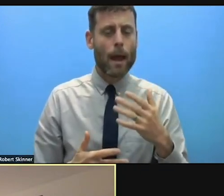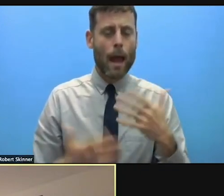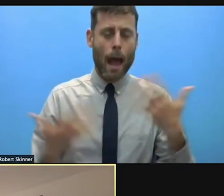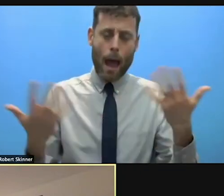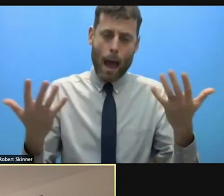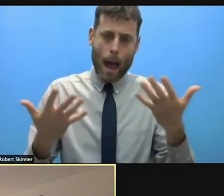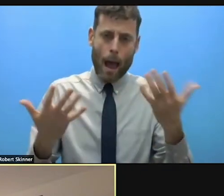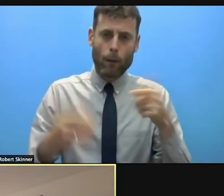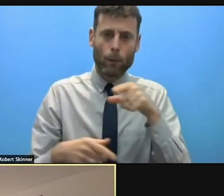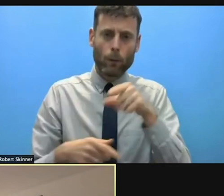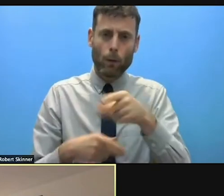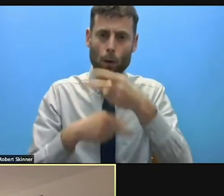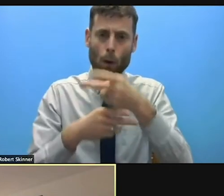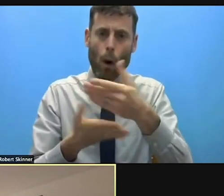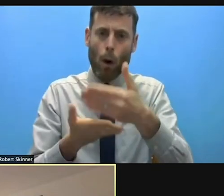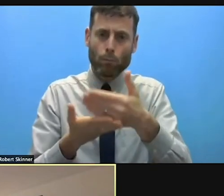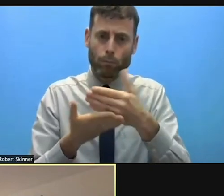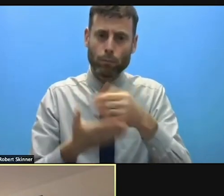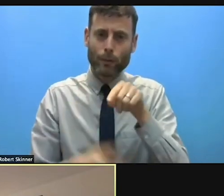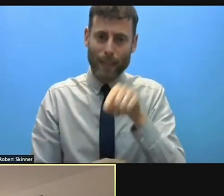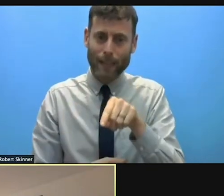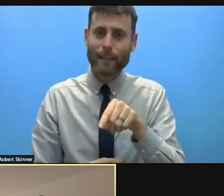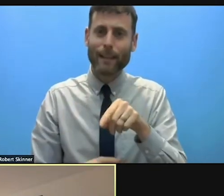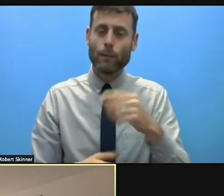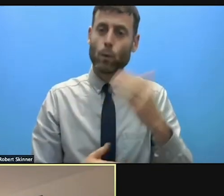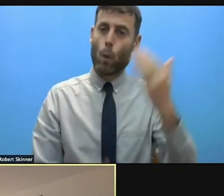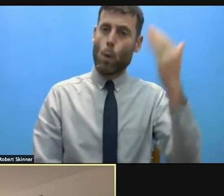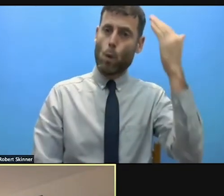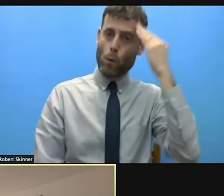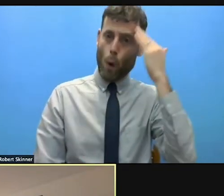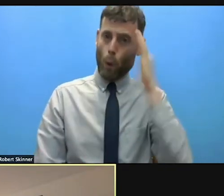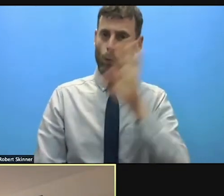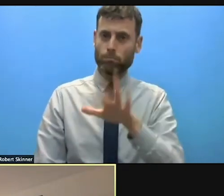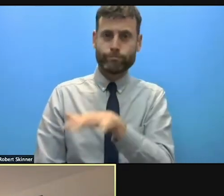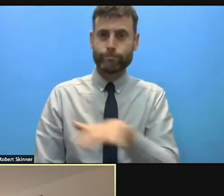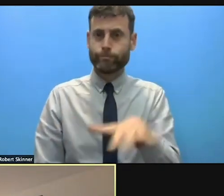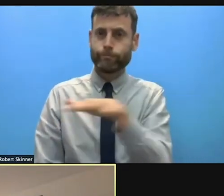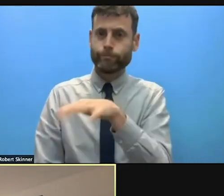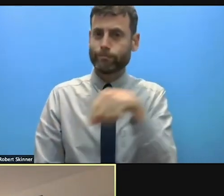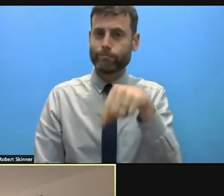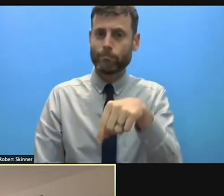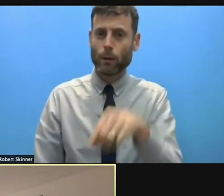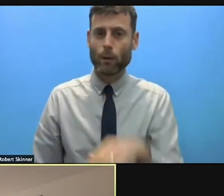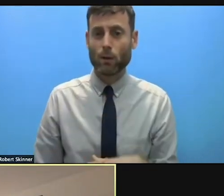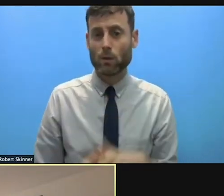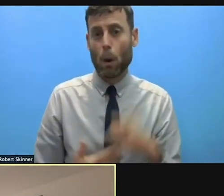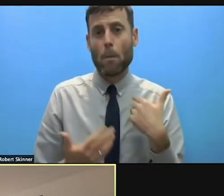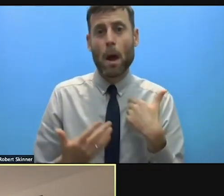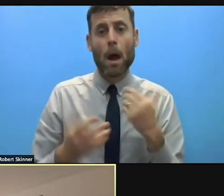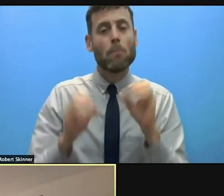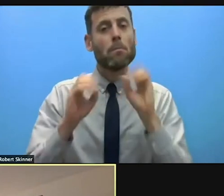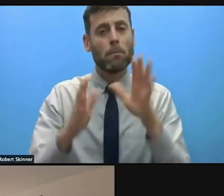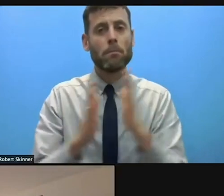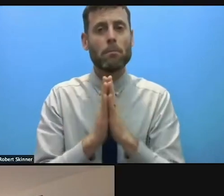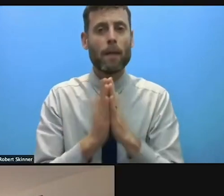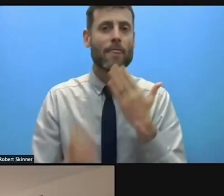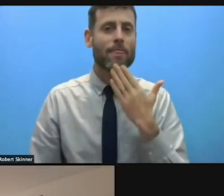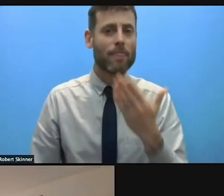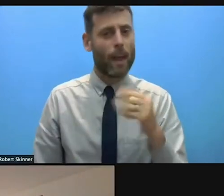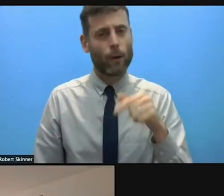And I just also wanted to shed some light on that part in this very, very good session. Thank you very much. >> CHRIS GUNNESS: Thank you so much. Thank